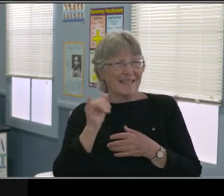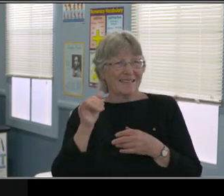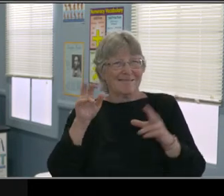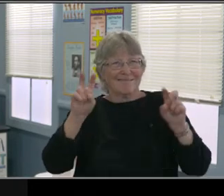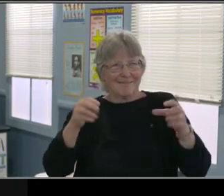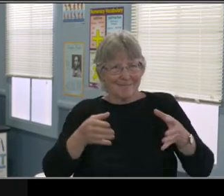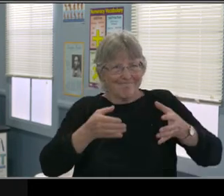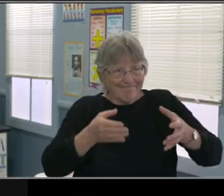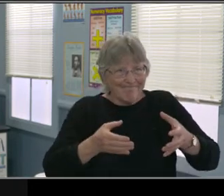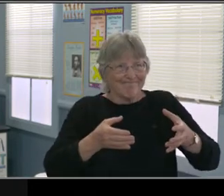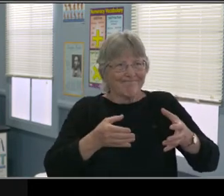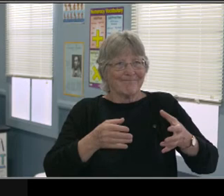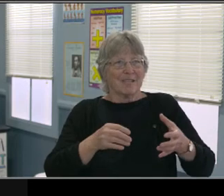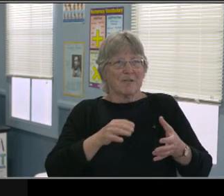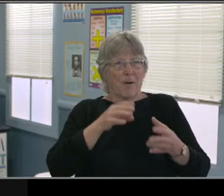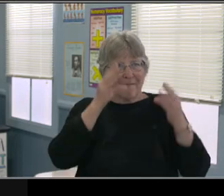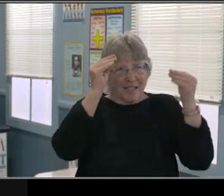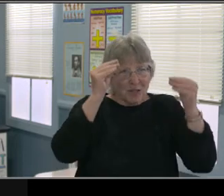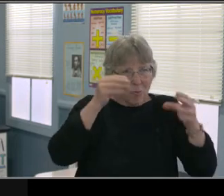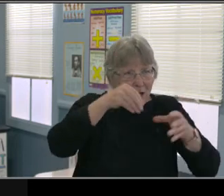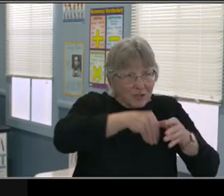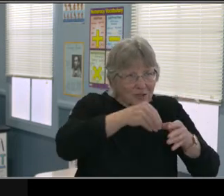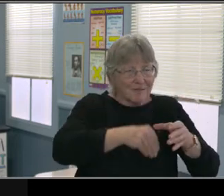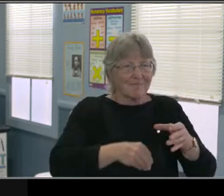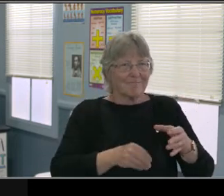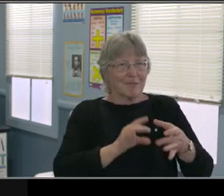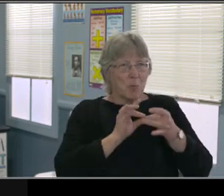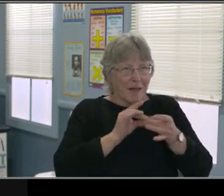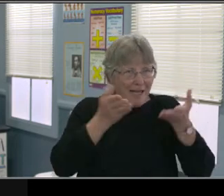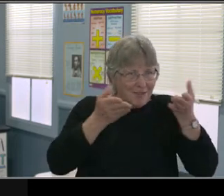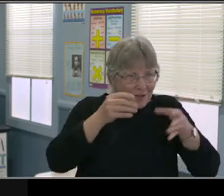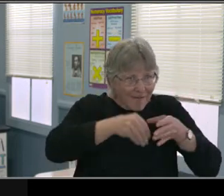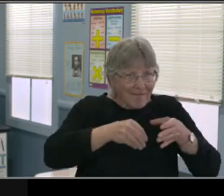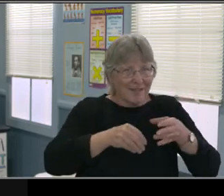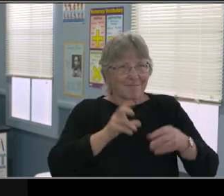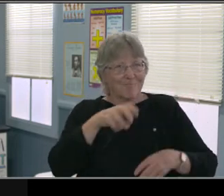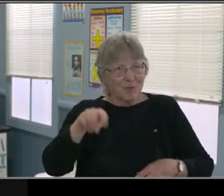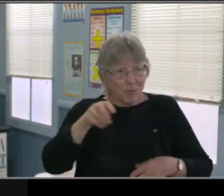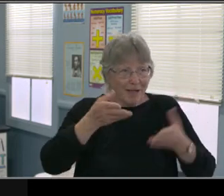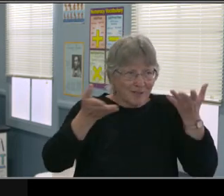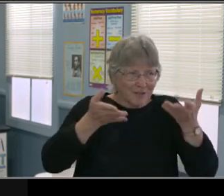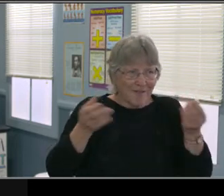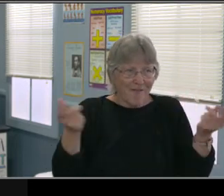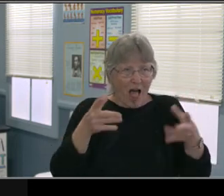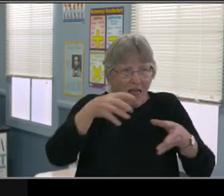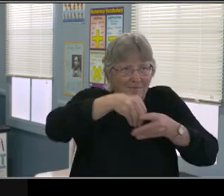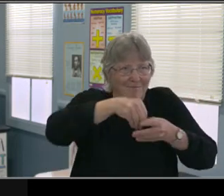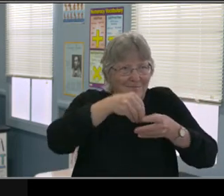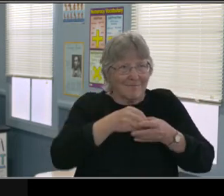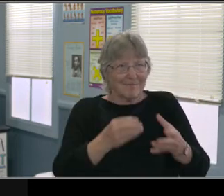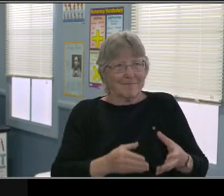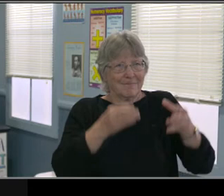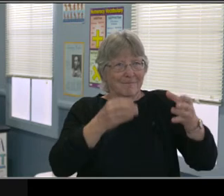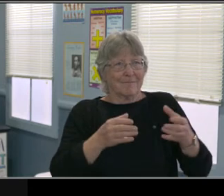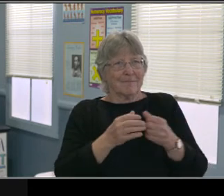but there are just some goals that we may not be able to do virtually. Say, for example you have a physical therapy goal that says,